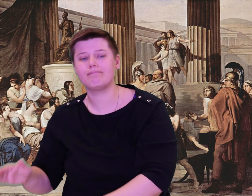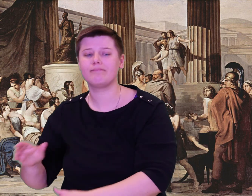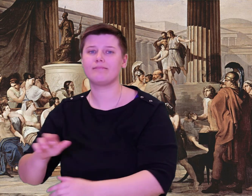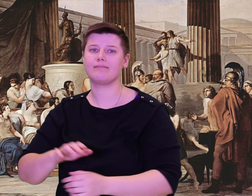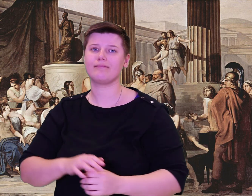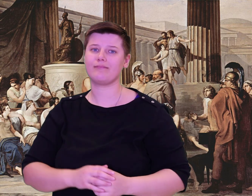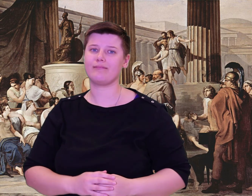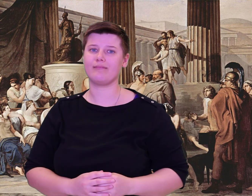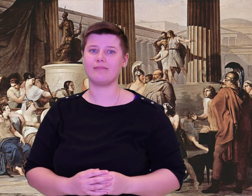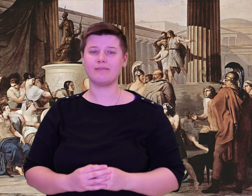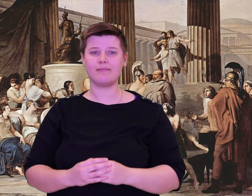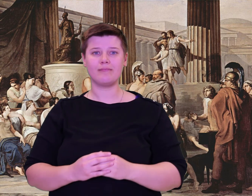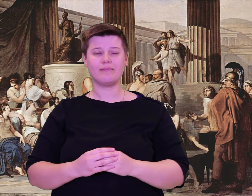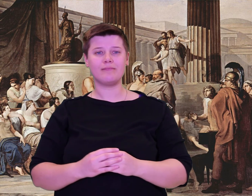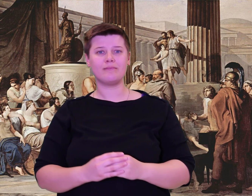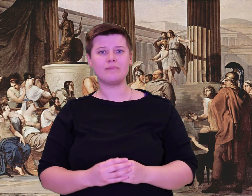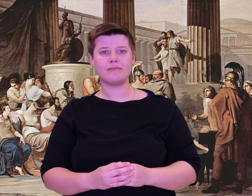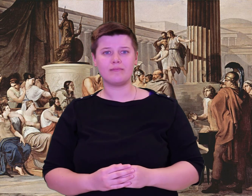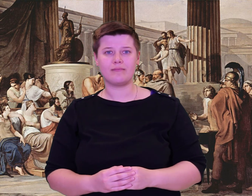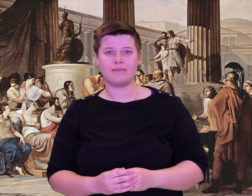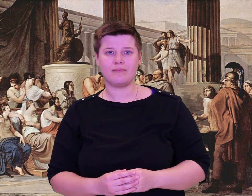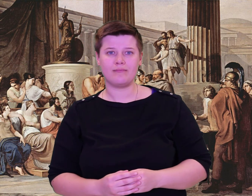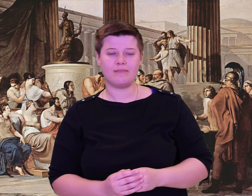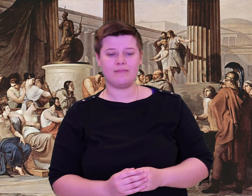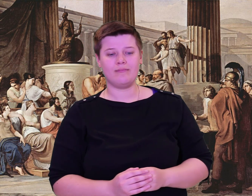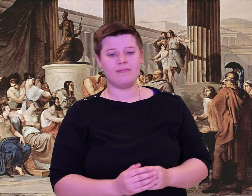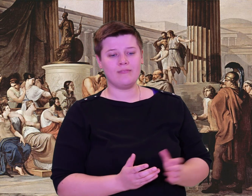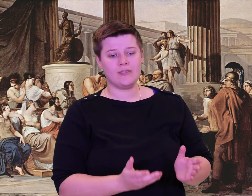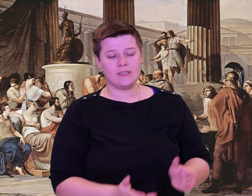hearts heavy for our friends.